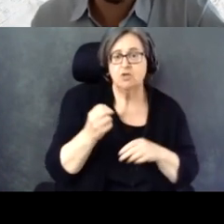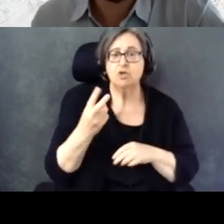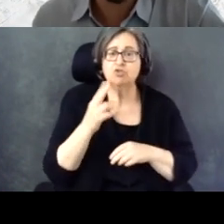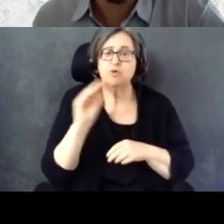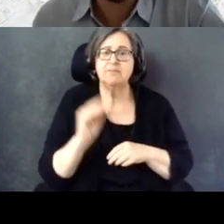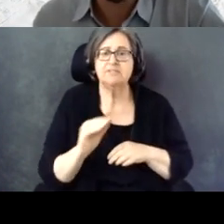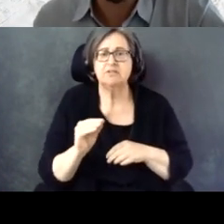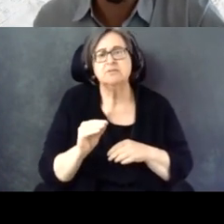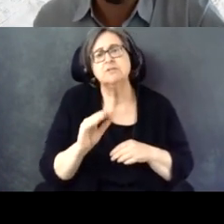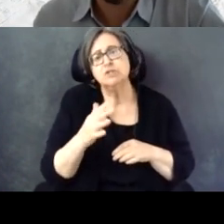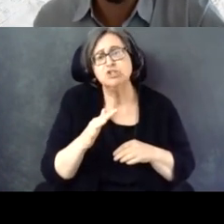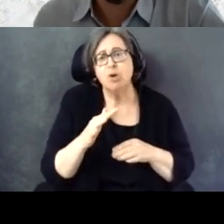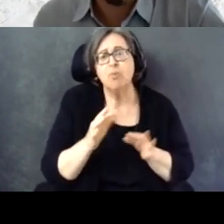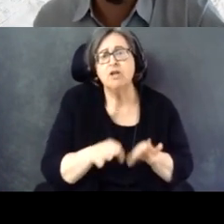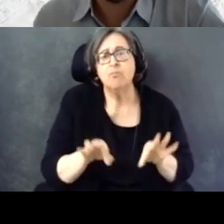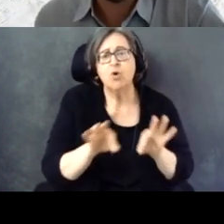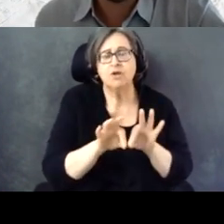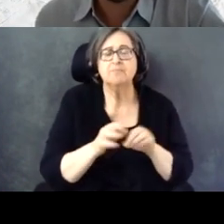it's somewhat important.